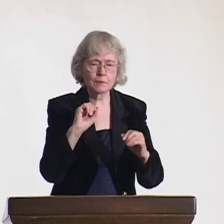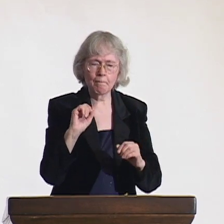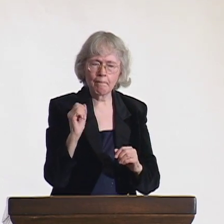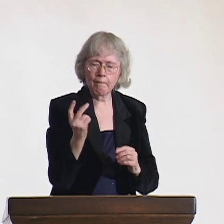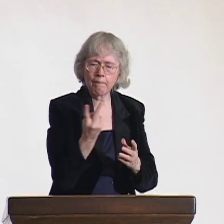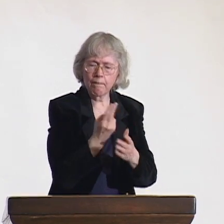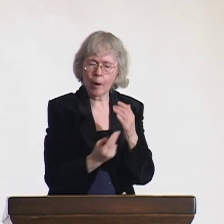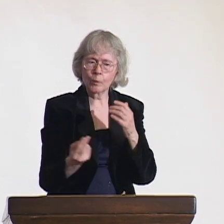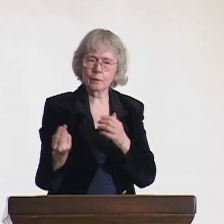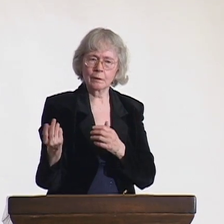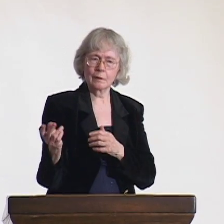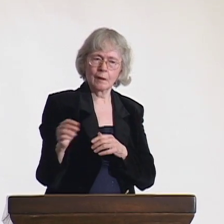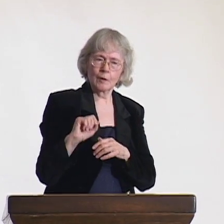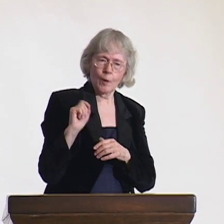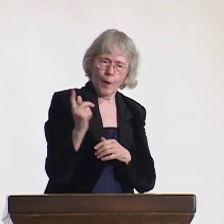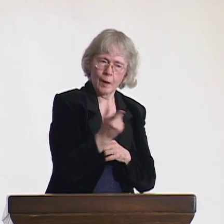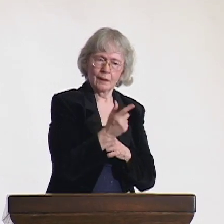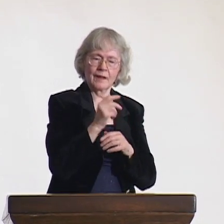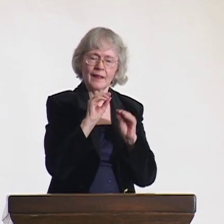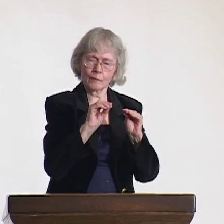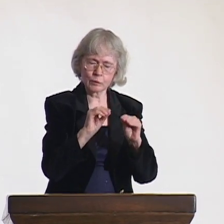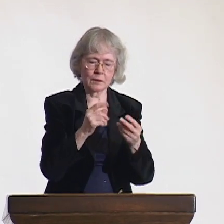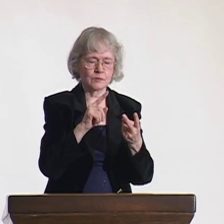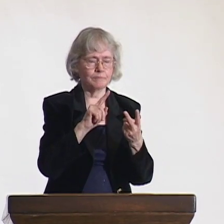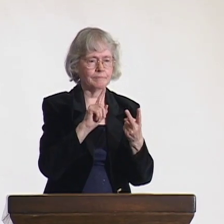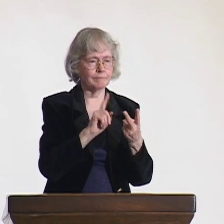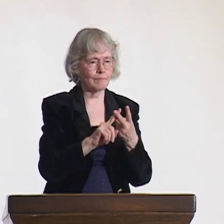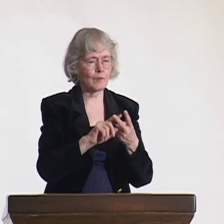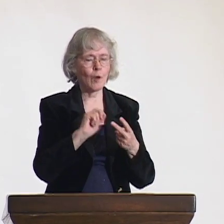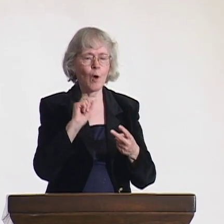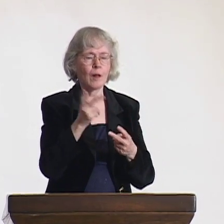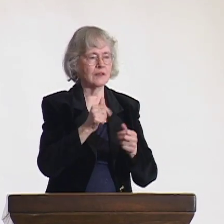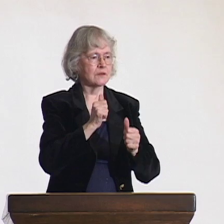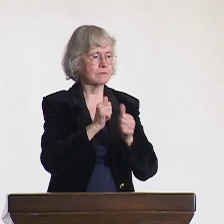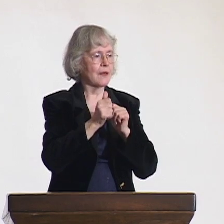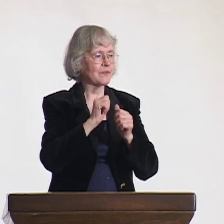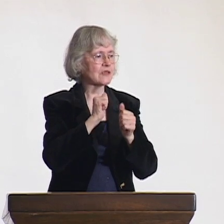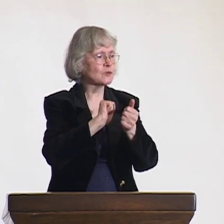It was important to me that the education of boys and girls was equal.